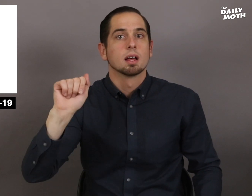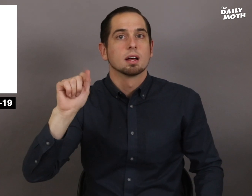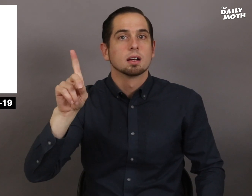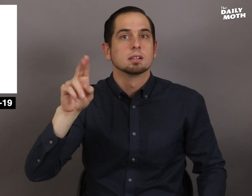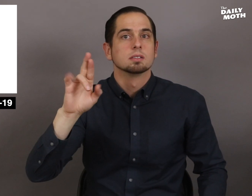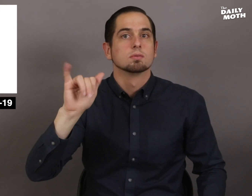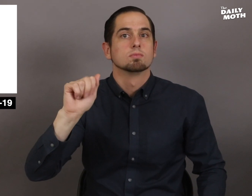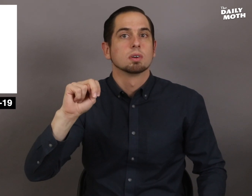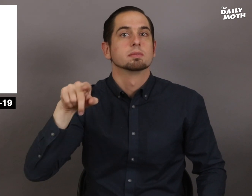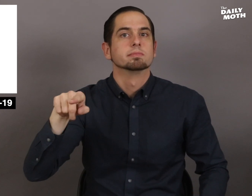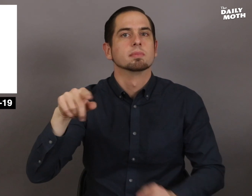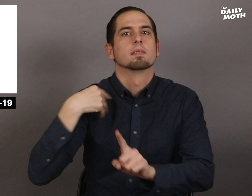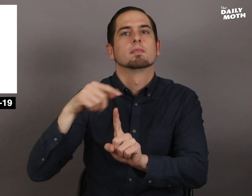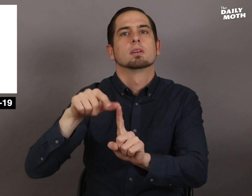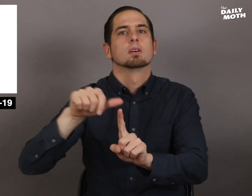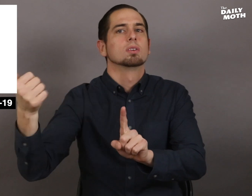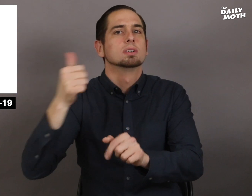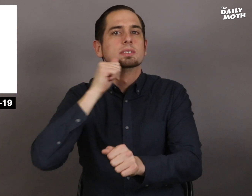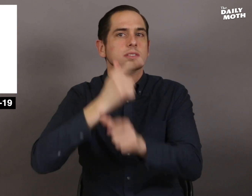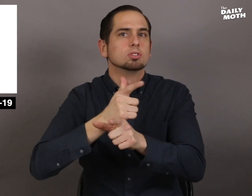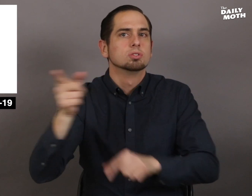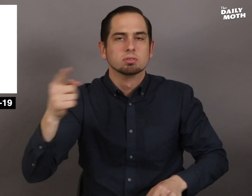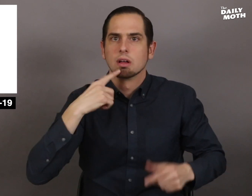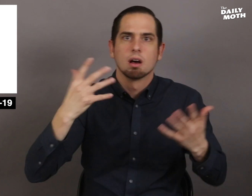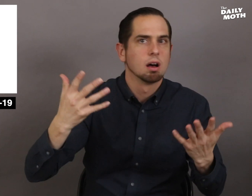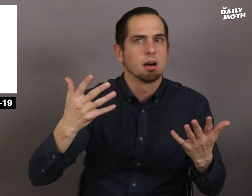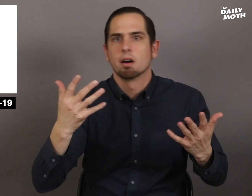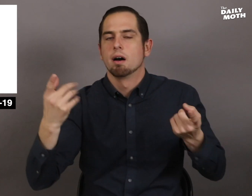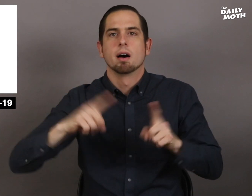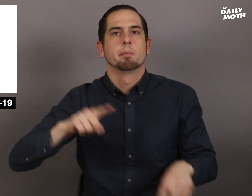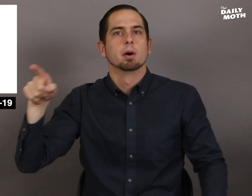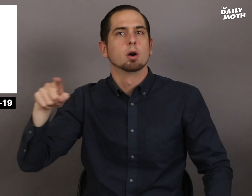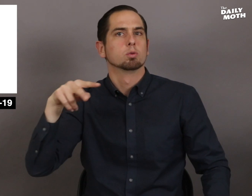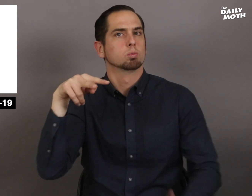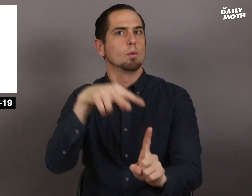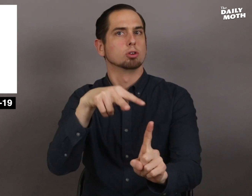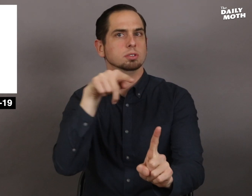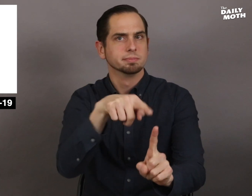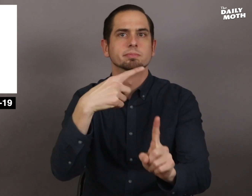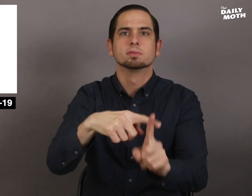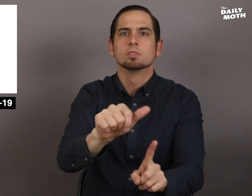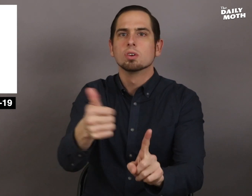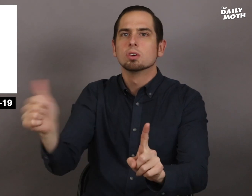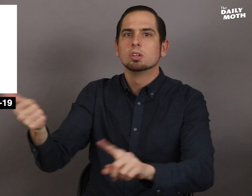Adrian's other sister said she was watching him and